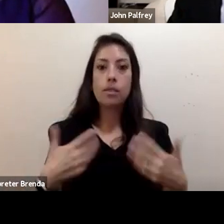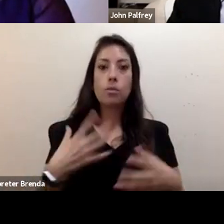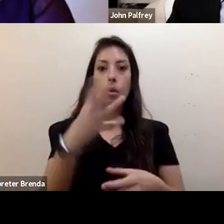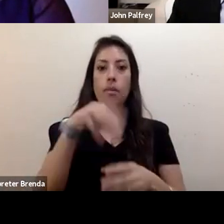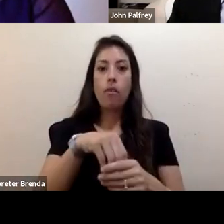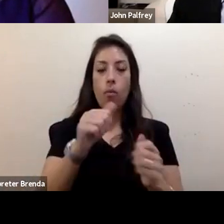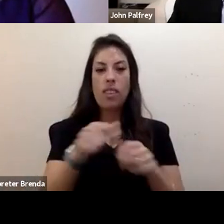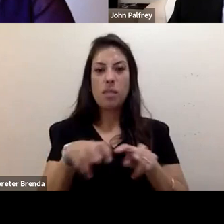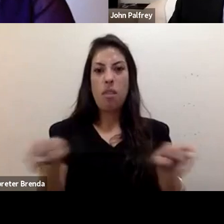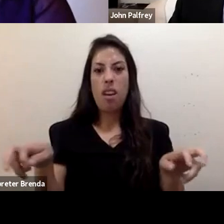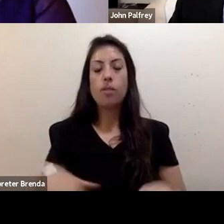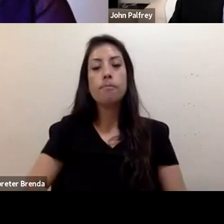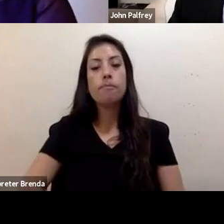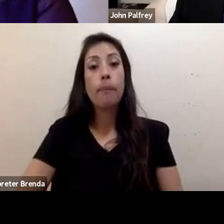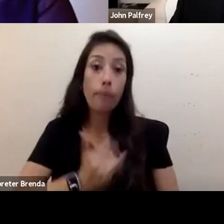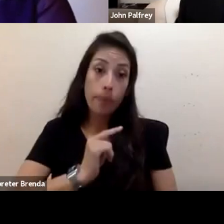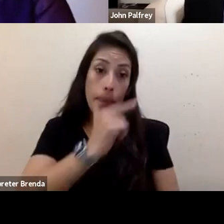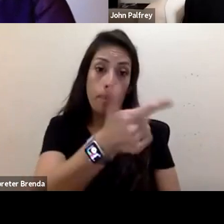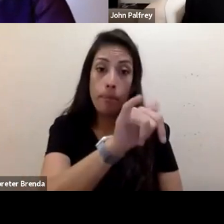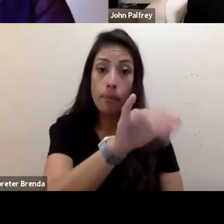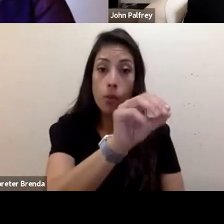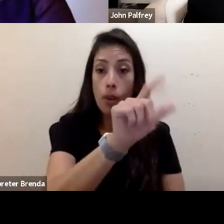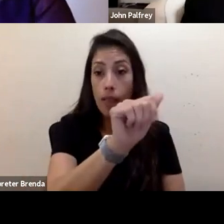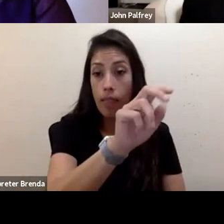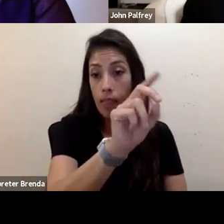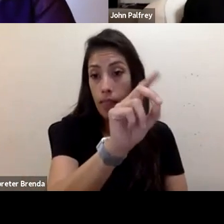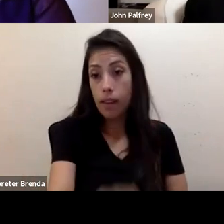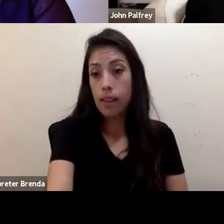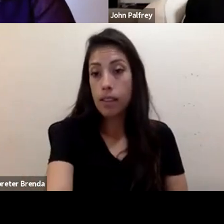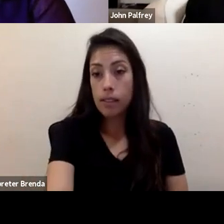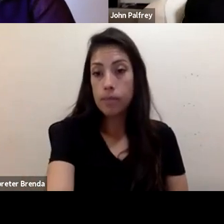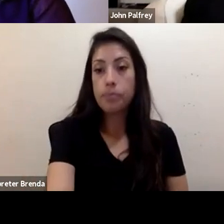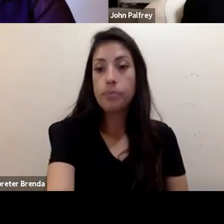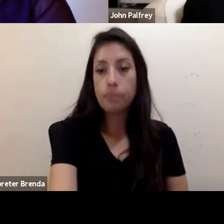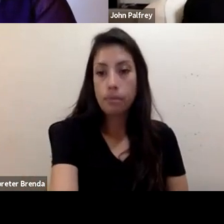Dr. Yolanda. Yeah, thank you very much for having me today. My name is Yolanda Muñoz.